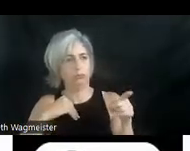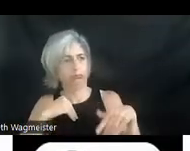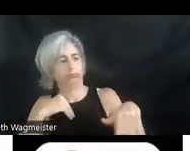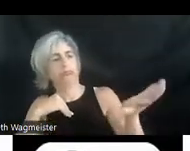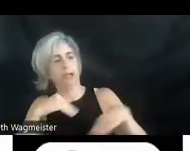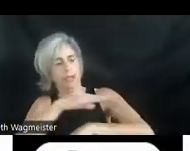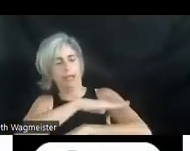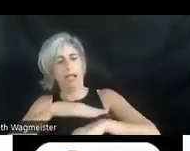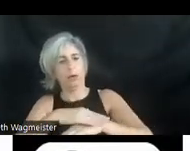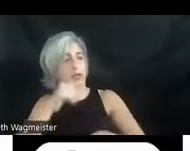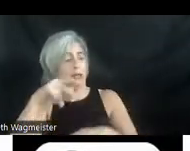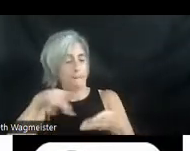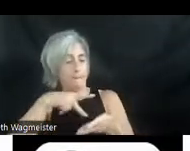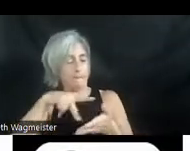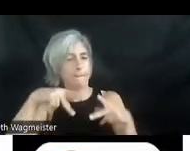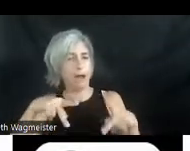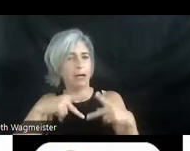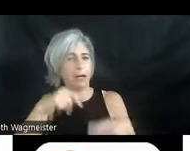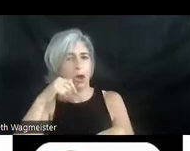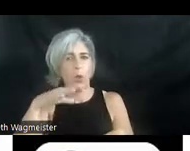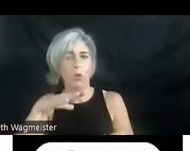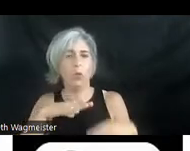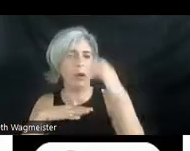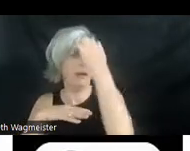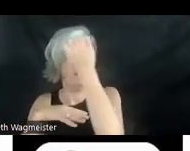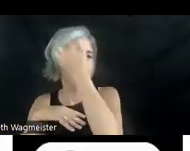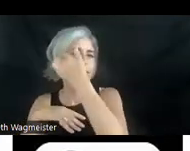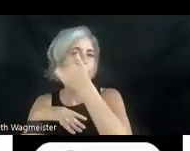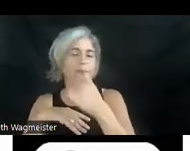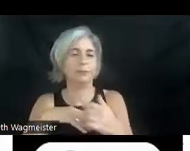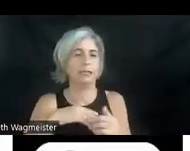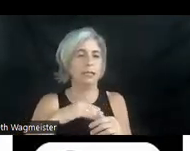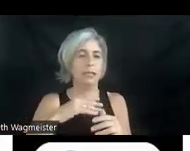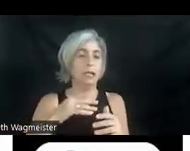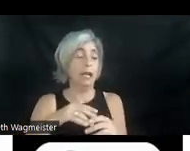the party a woman fans herself with a hat. In the hall a drug dealer strides ominously past the